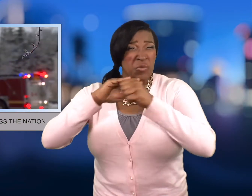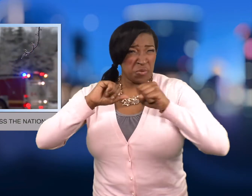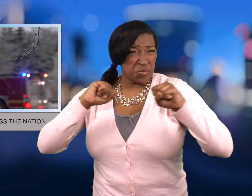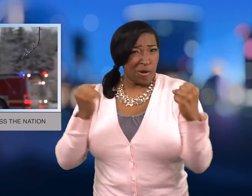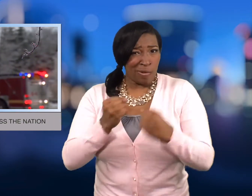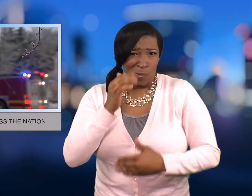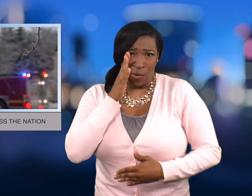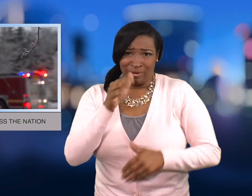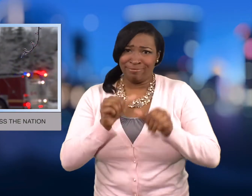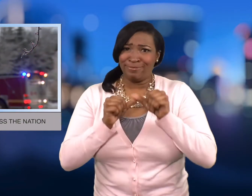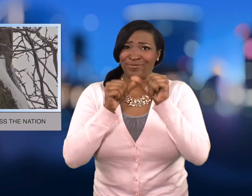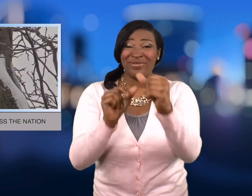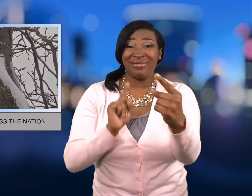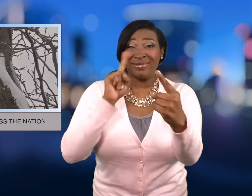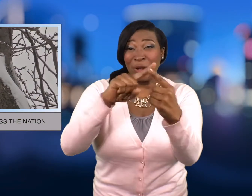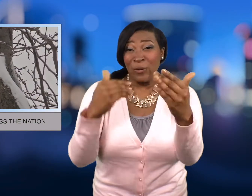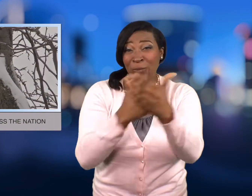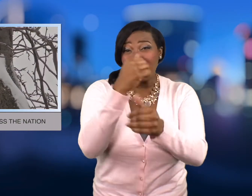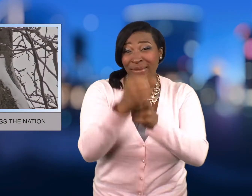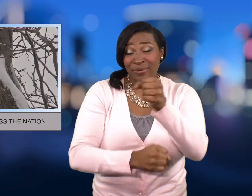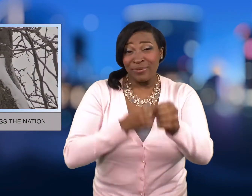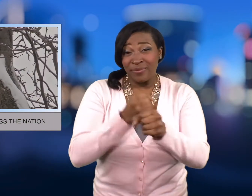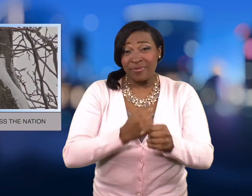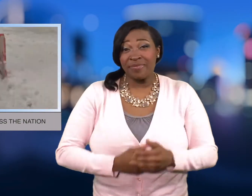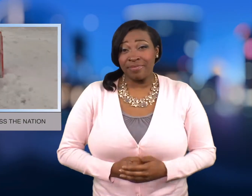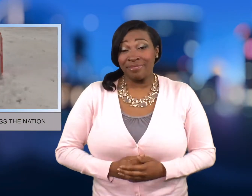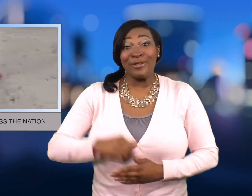that will remain throughout the new year.